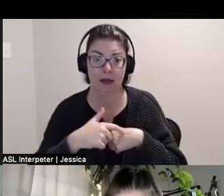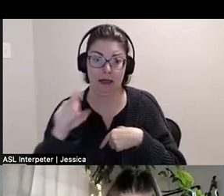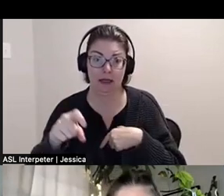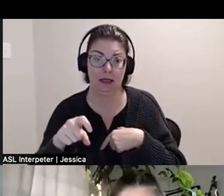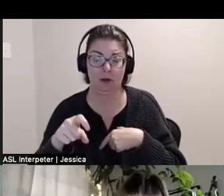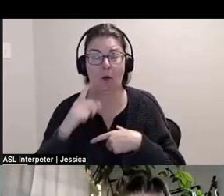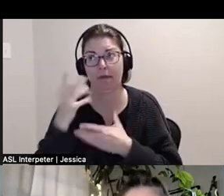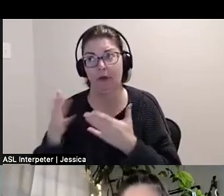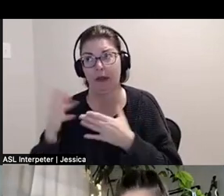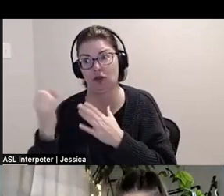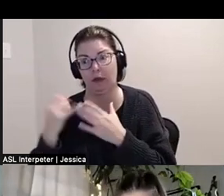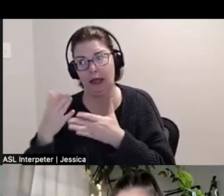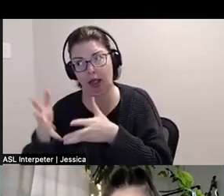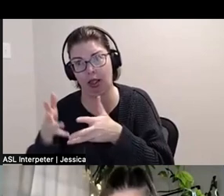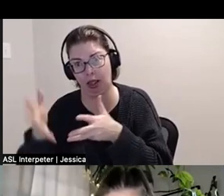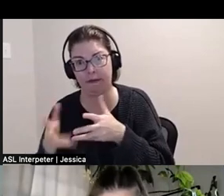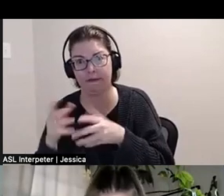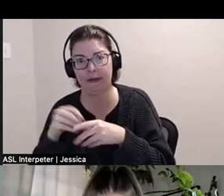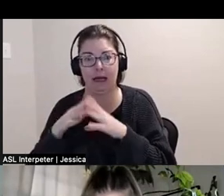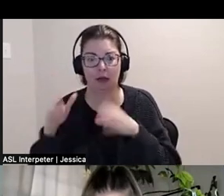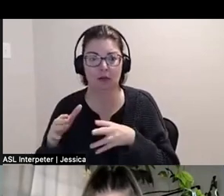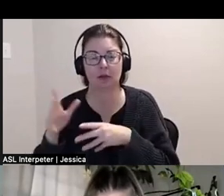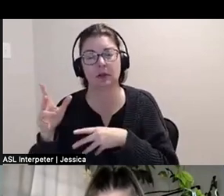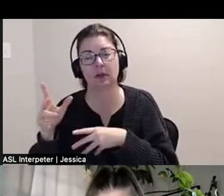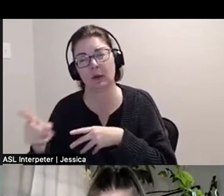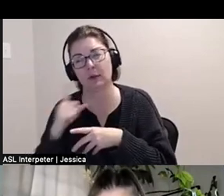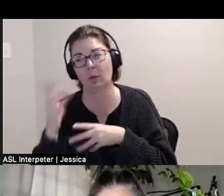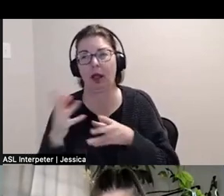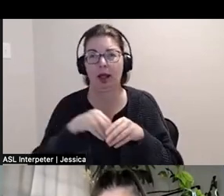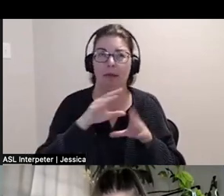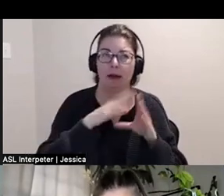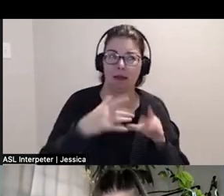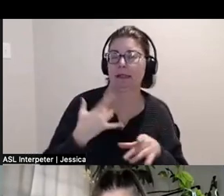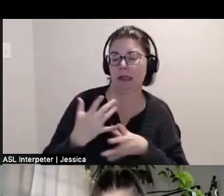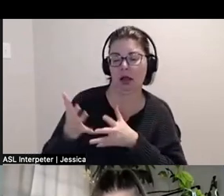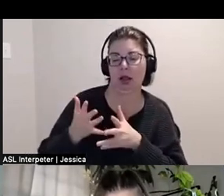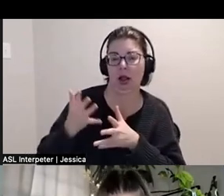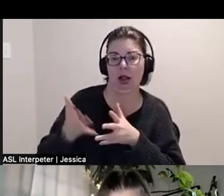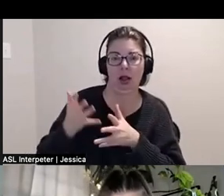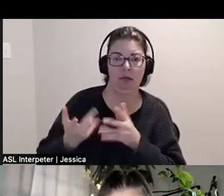Well, those things actually sit in my house so they will be unwrapped, but typically I don't unwrap.